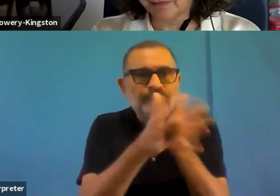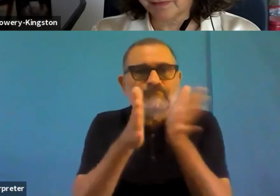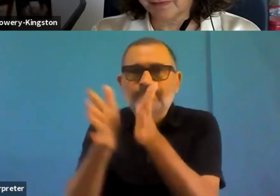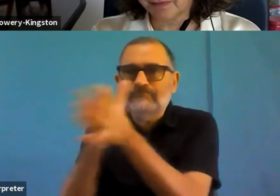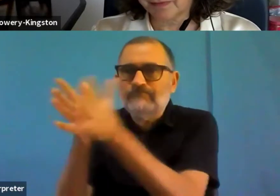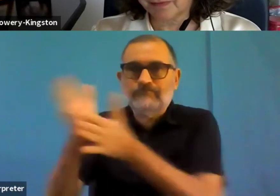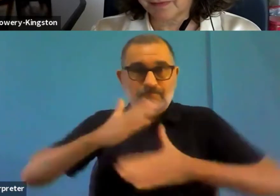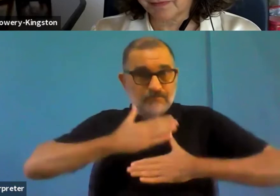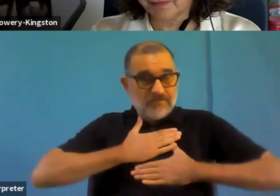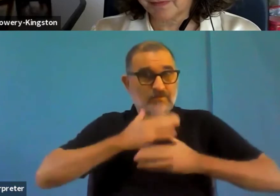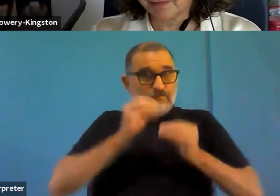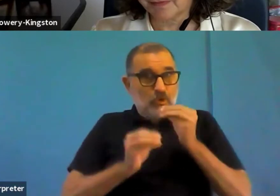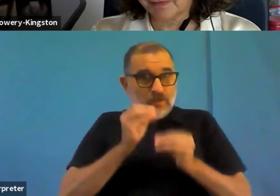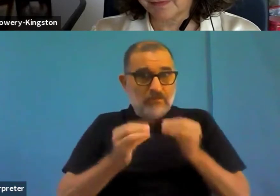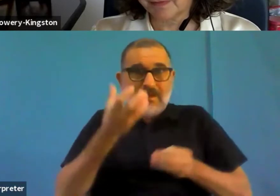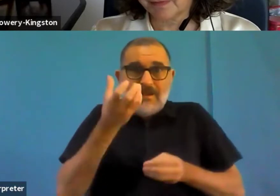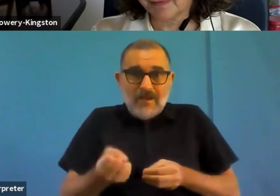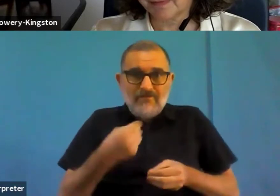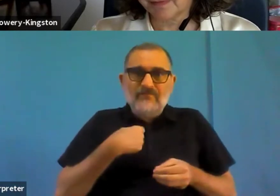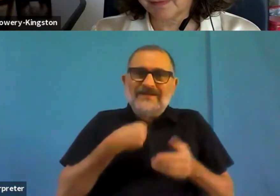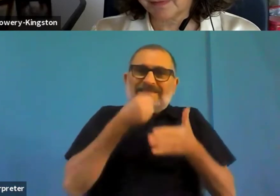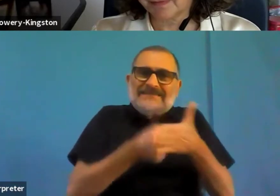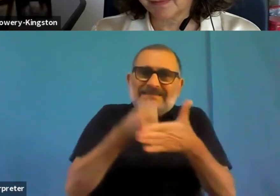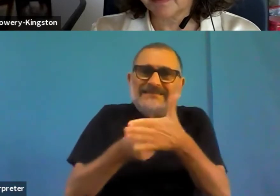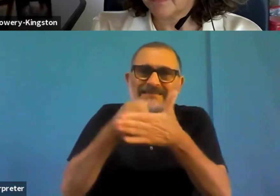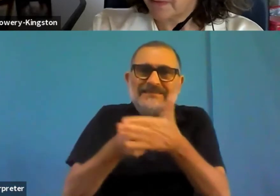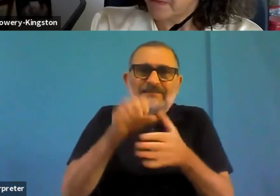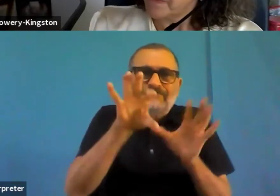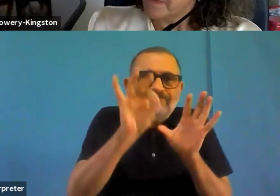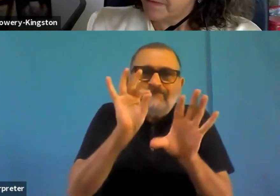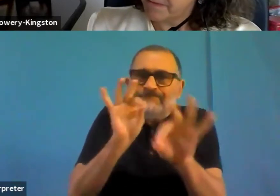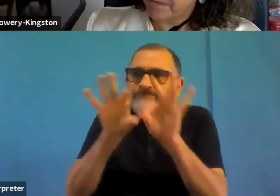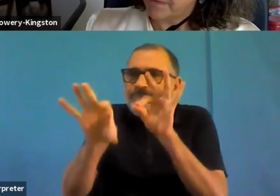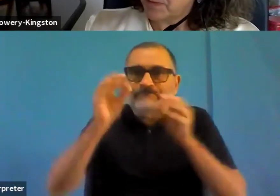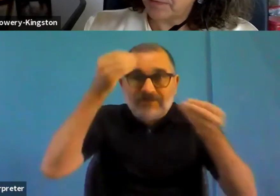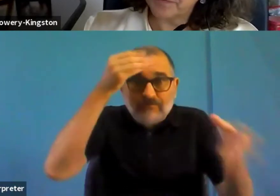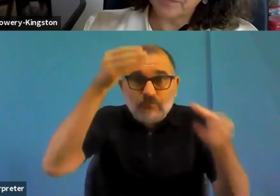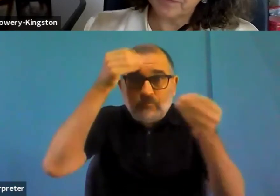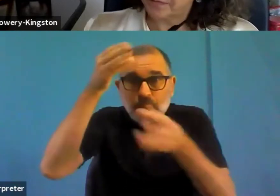I mean, you you every time I get to this point, I think things like okay, there should be